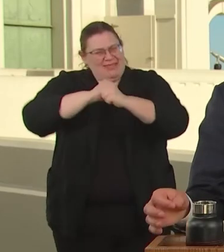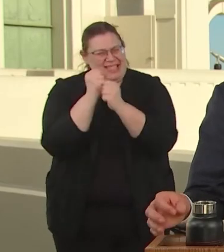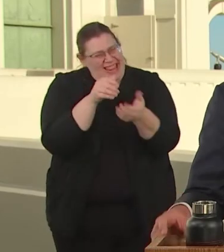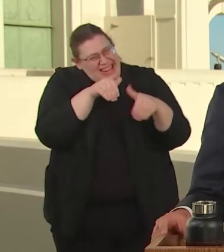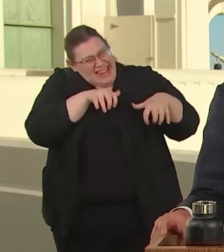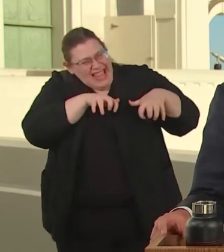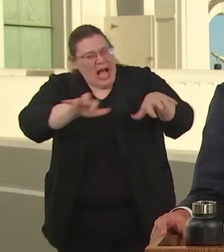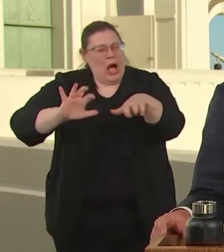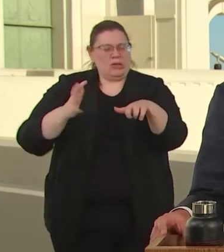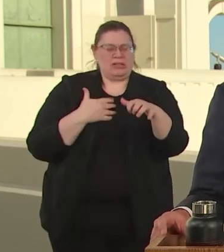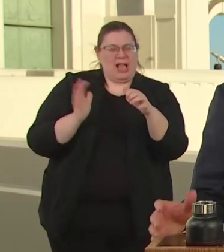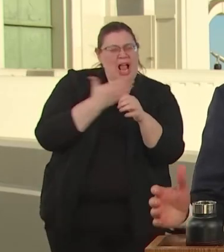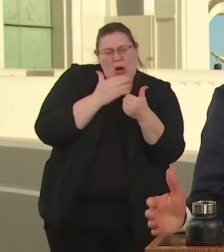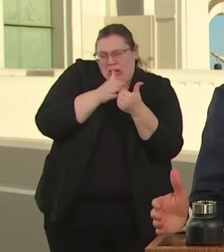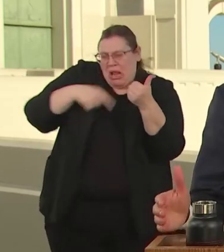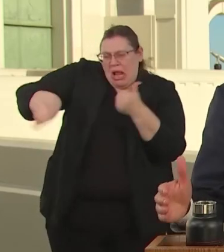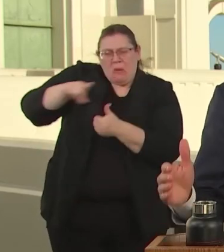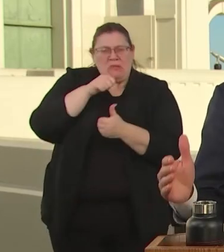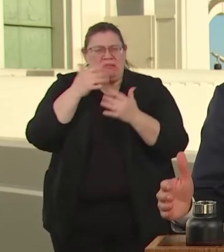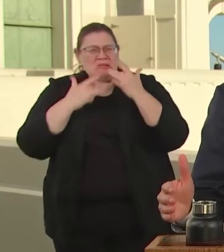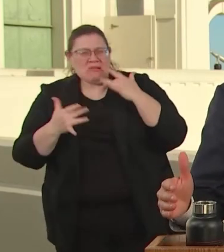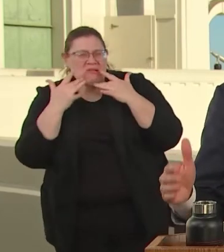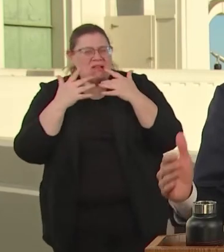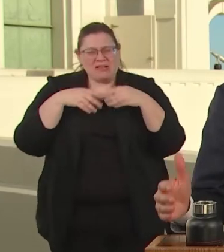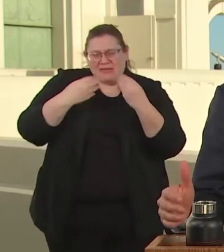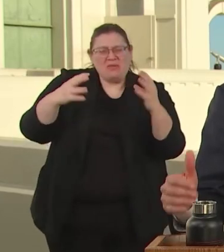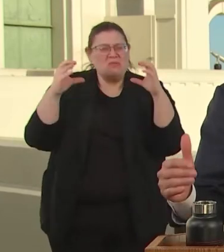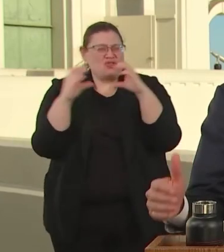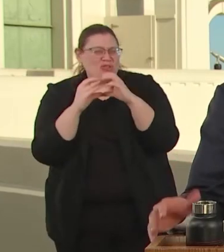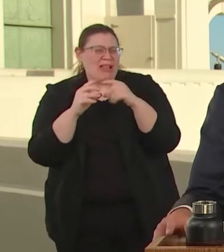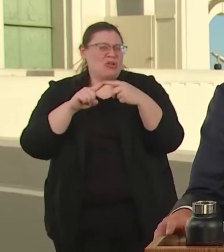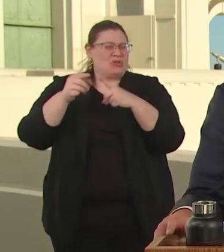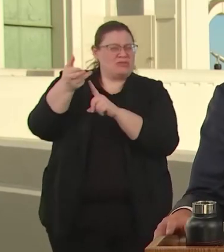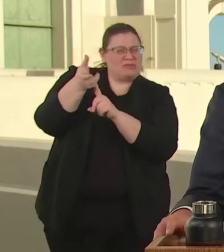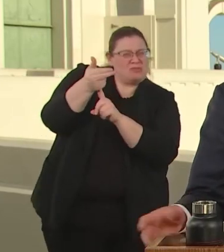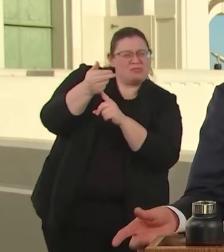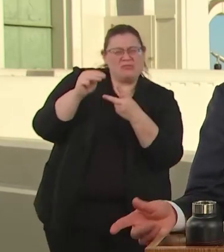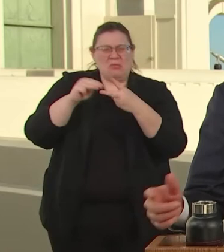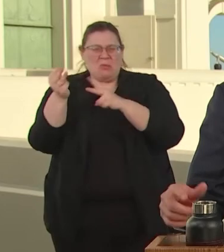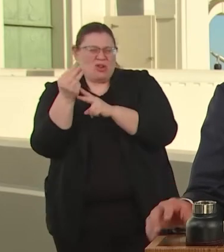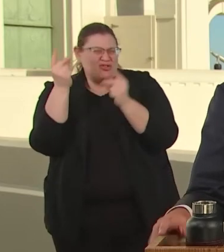INCLUDING TRAILERS AND SHELTERS